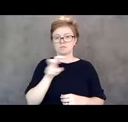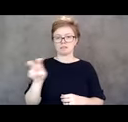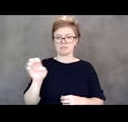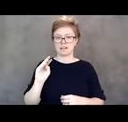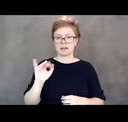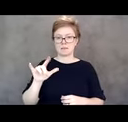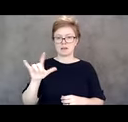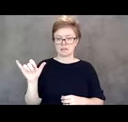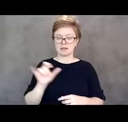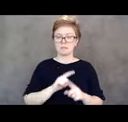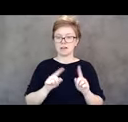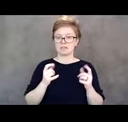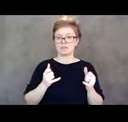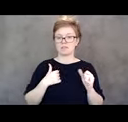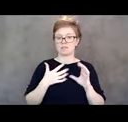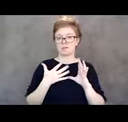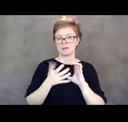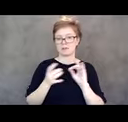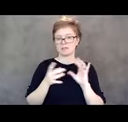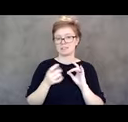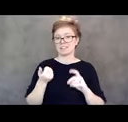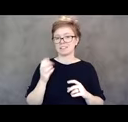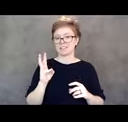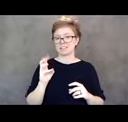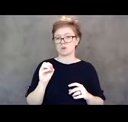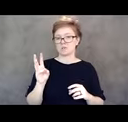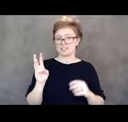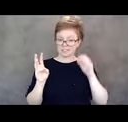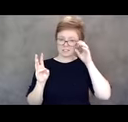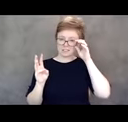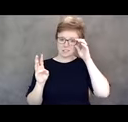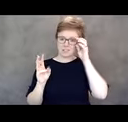I just wanted to mention that 1606, passed unanimously.